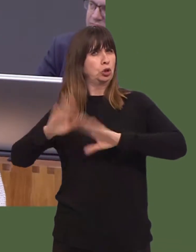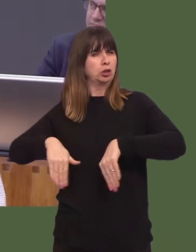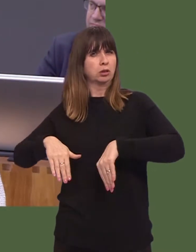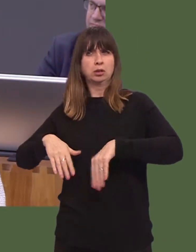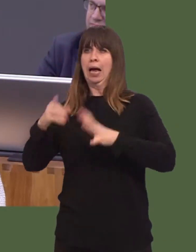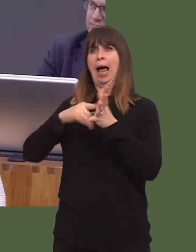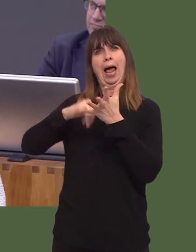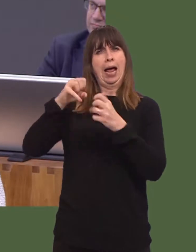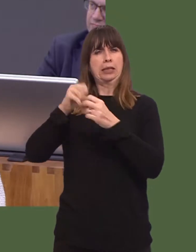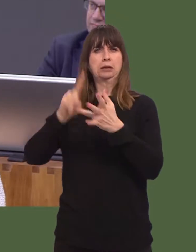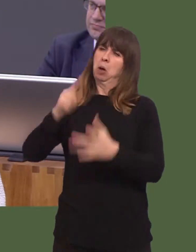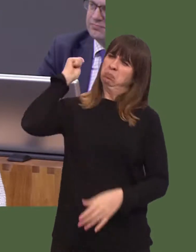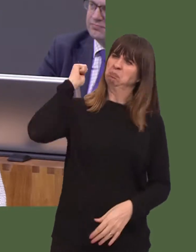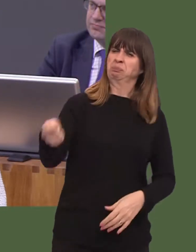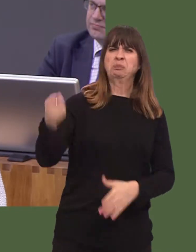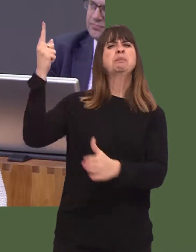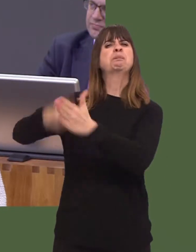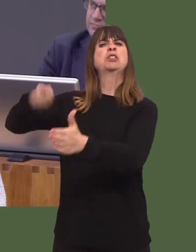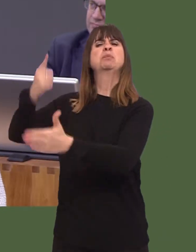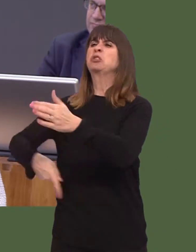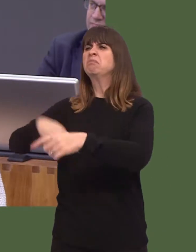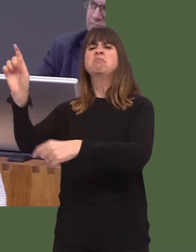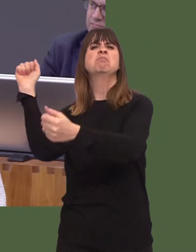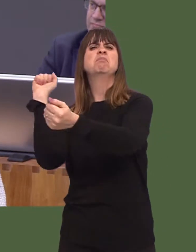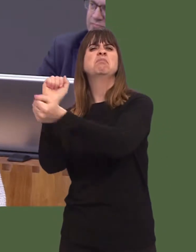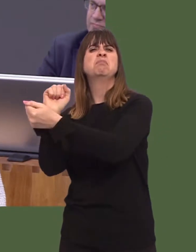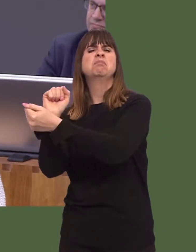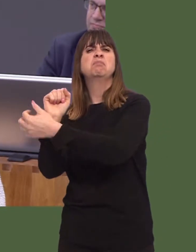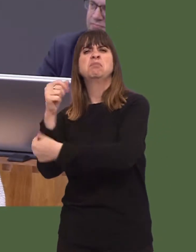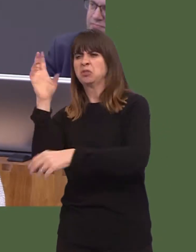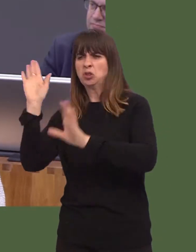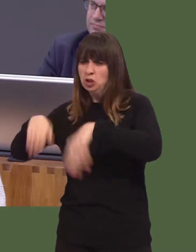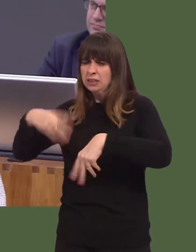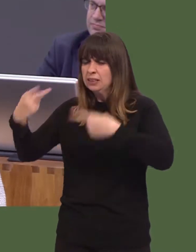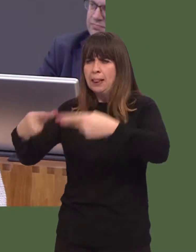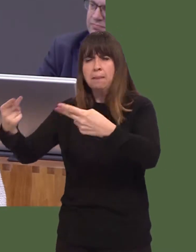orders on these people or locking them up for vagrancy, councils across Wales should